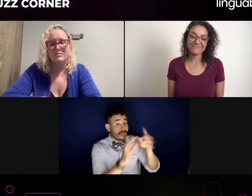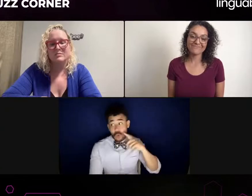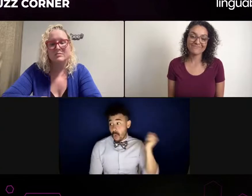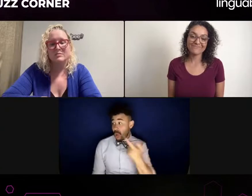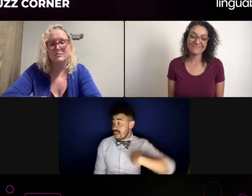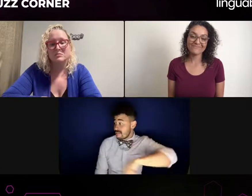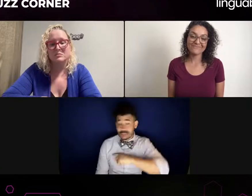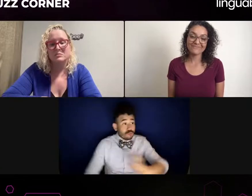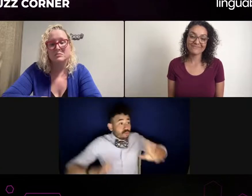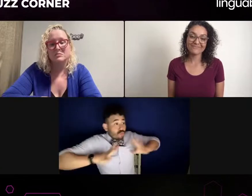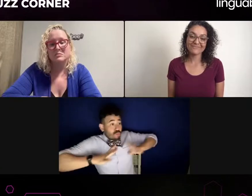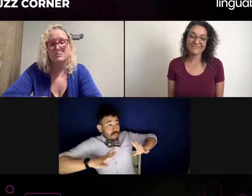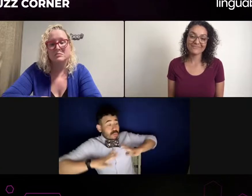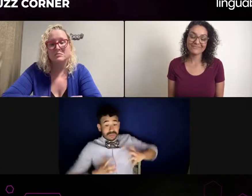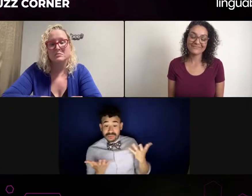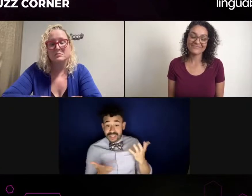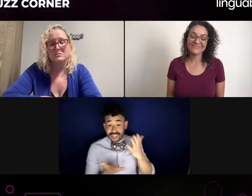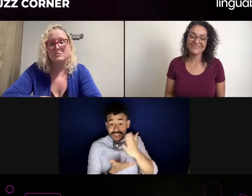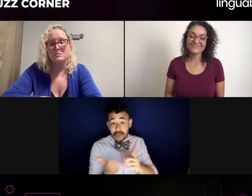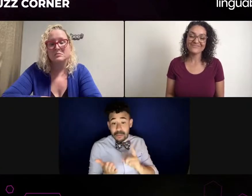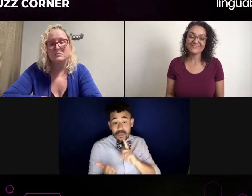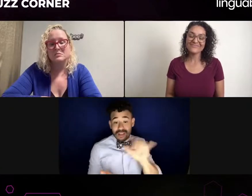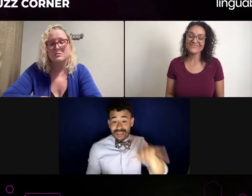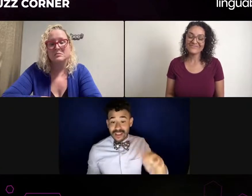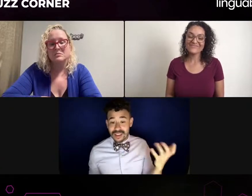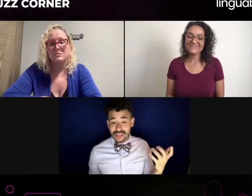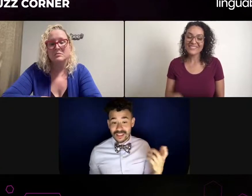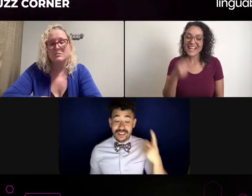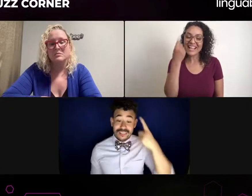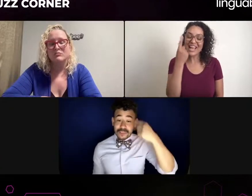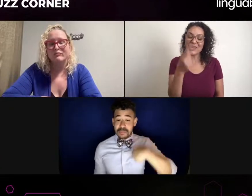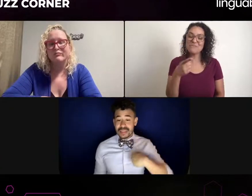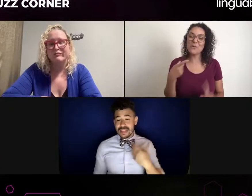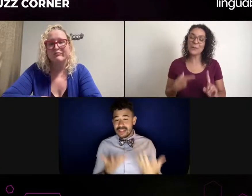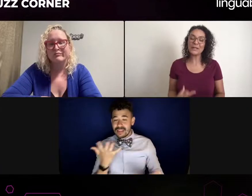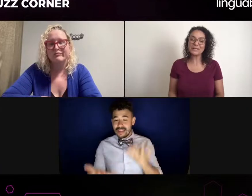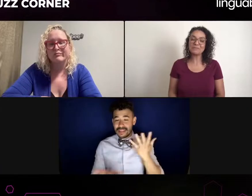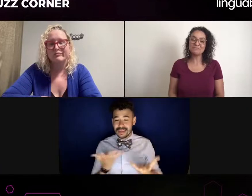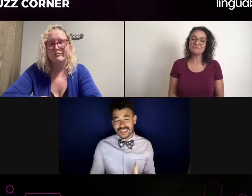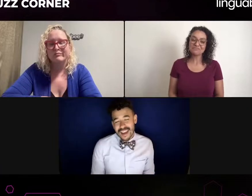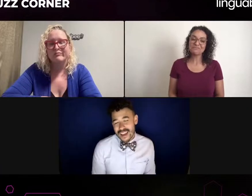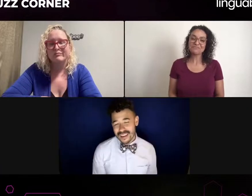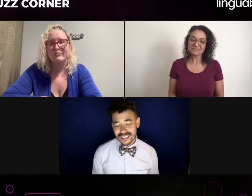so there are two other questions that I see here.